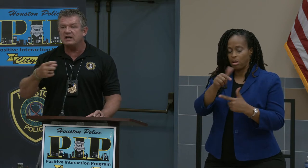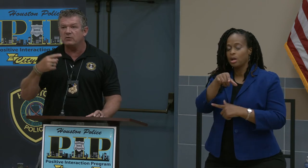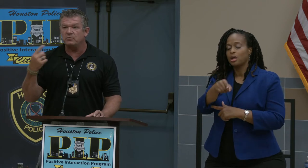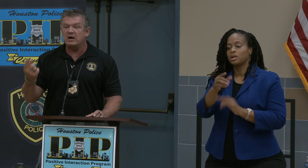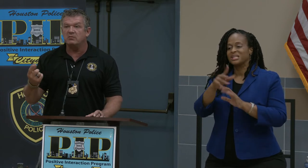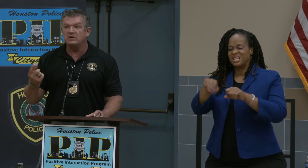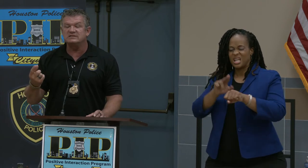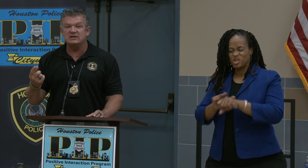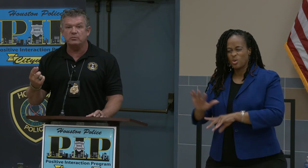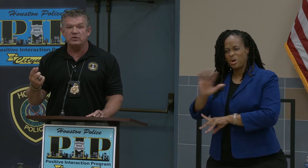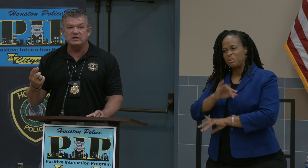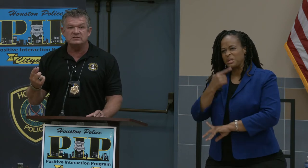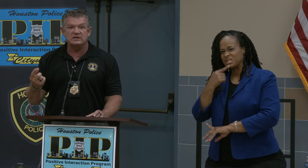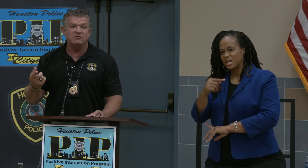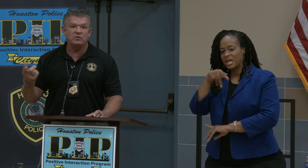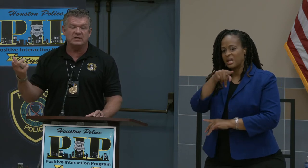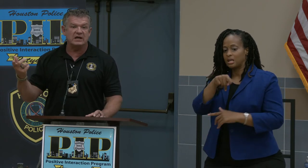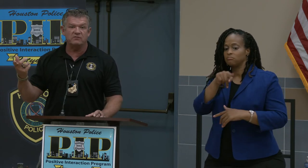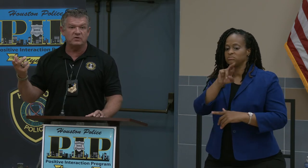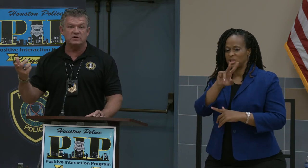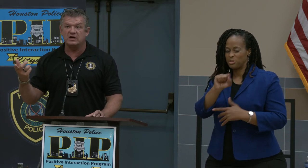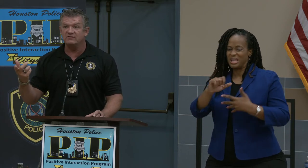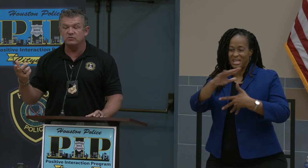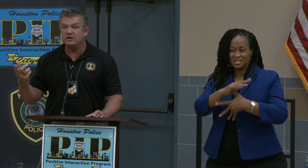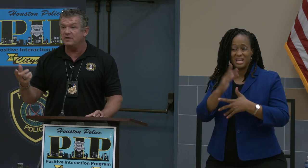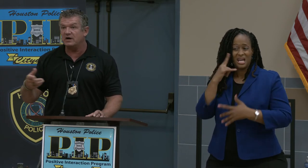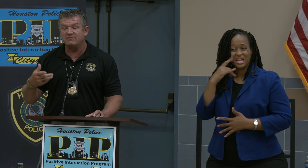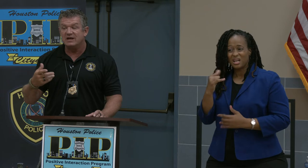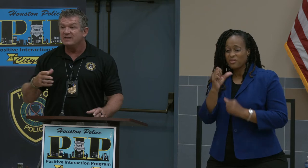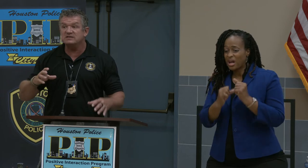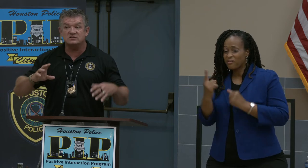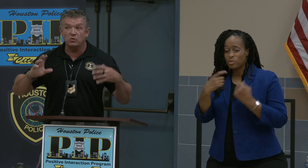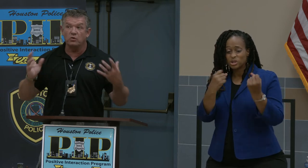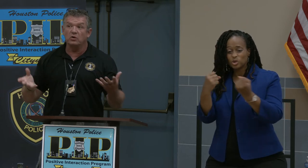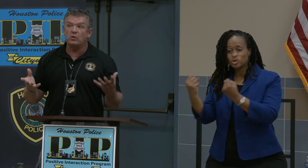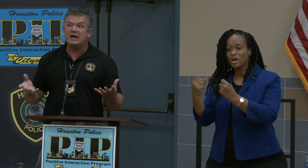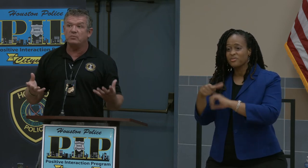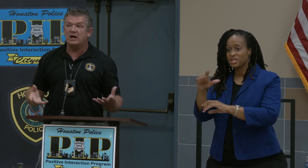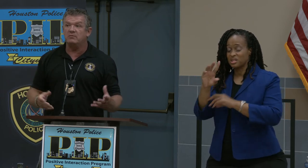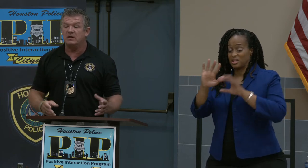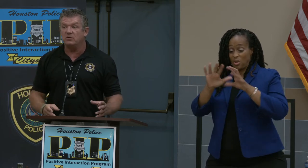I would probably say the Prius. Everybody in California drives one. This is a worldwide problem.